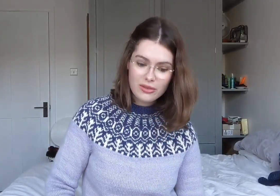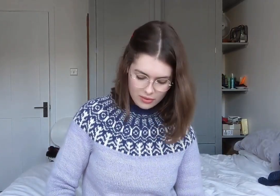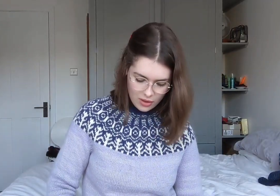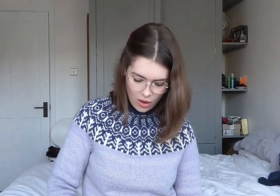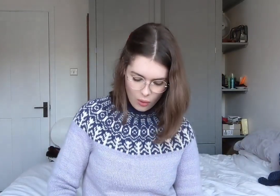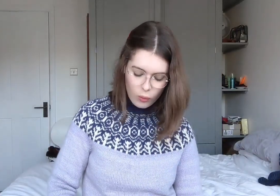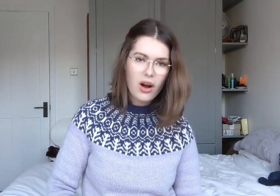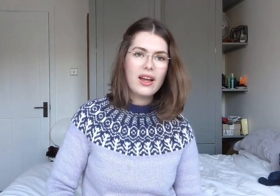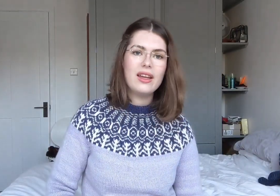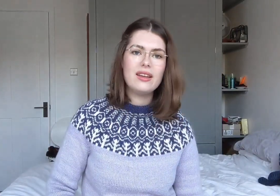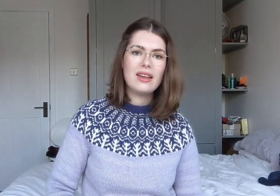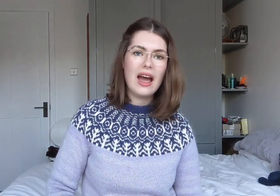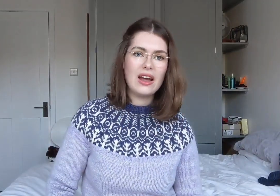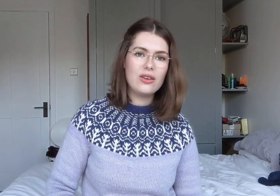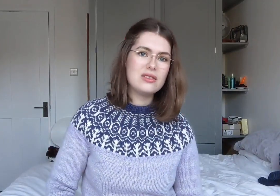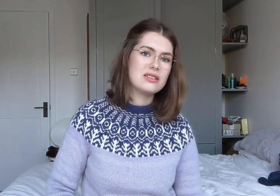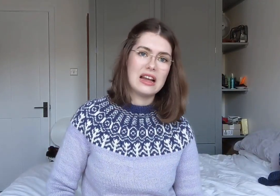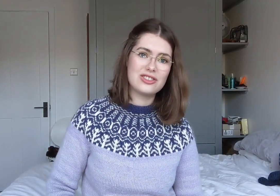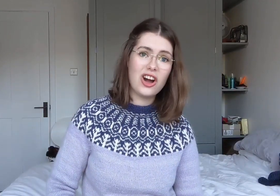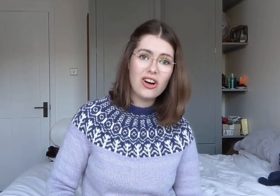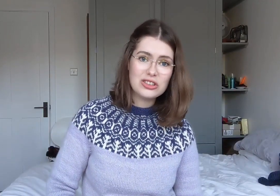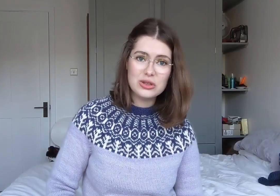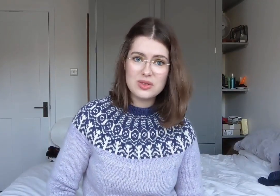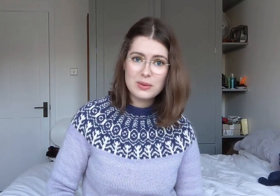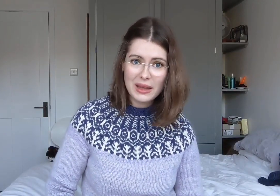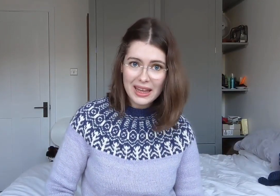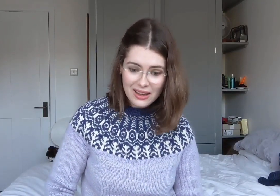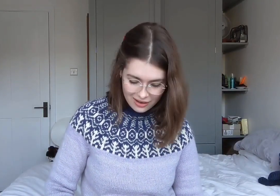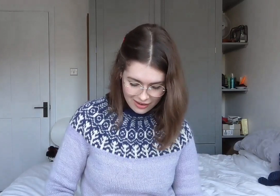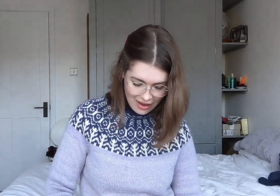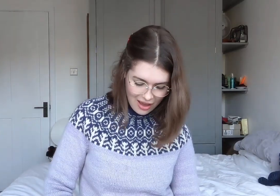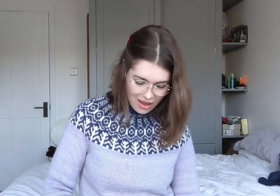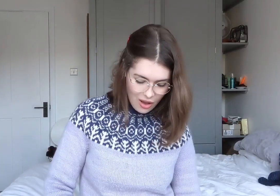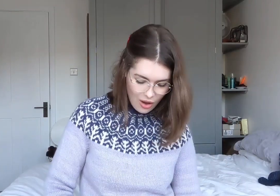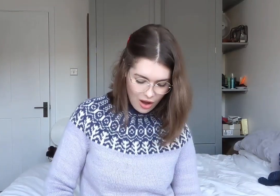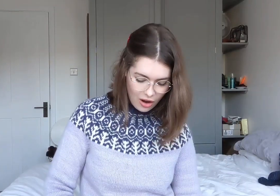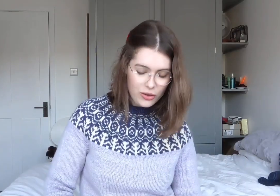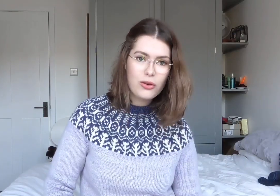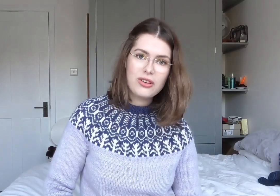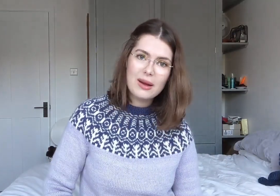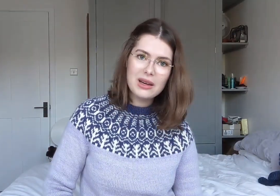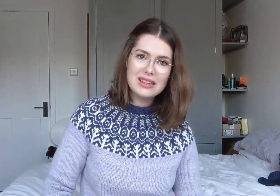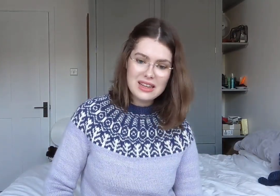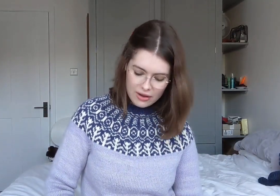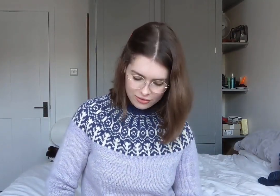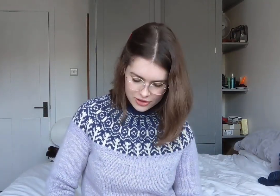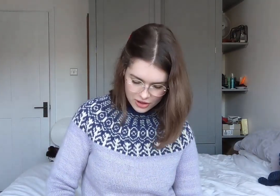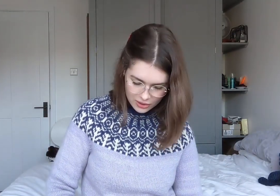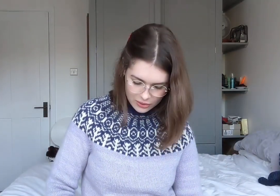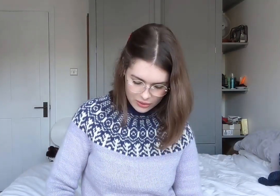Why can/can't you speak? Are your family deaf too?